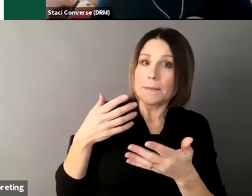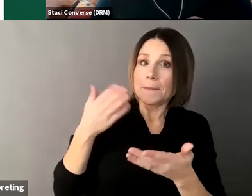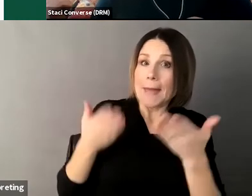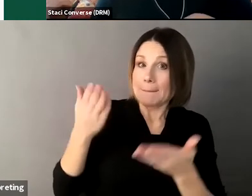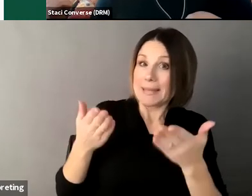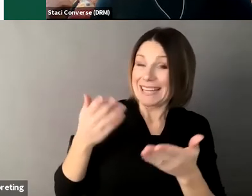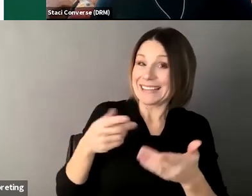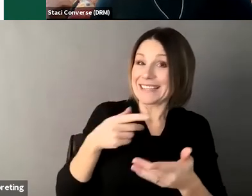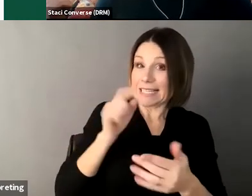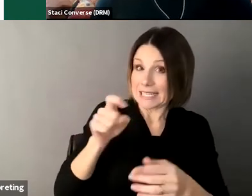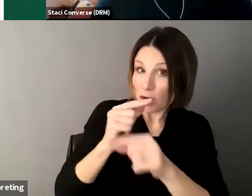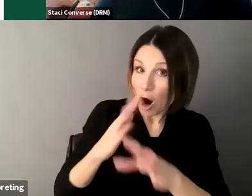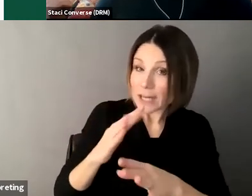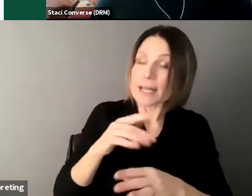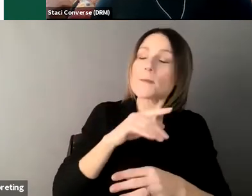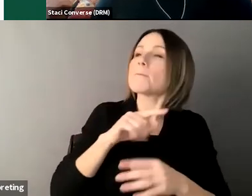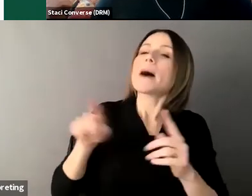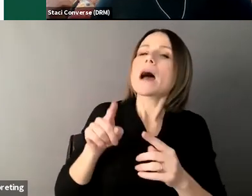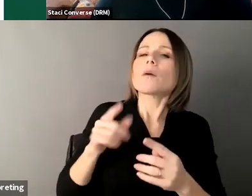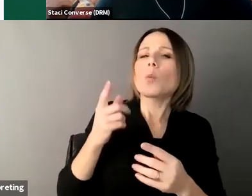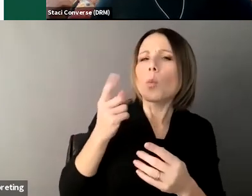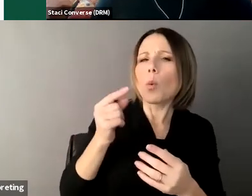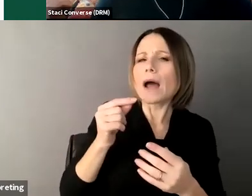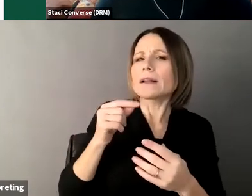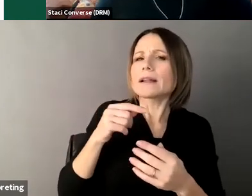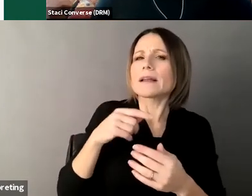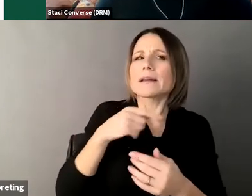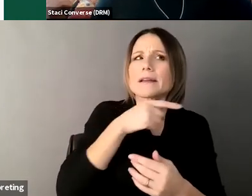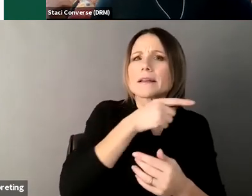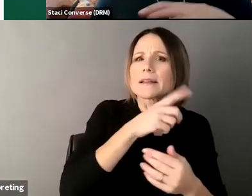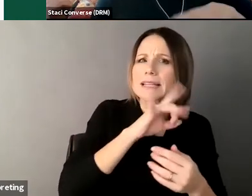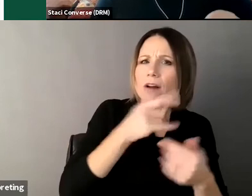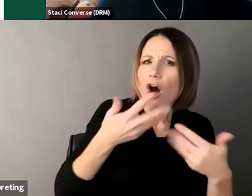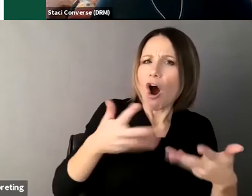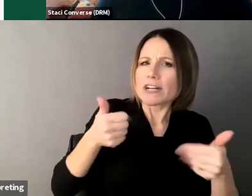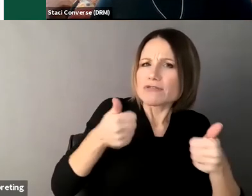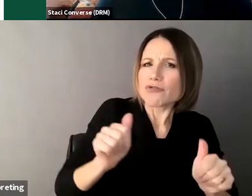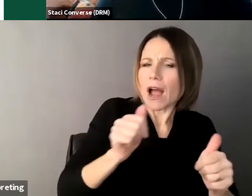there what alternatives to guardianship have tried why they didn't work how long were they explored